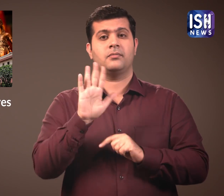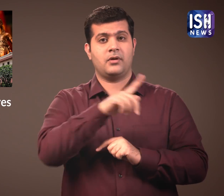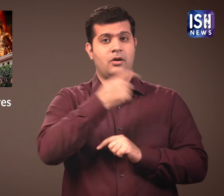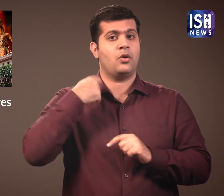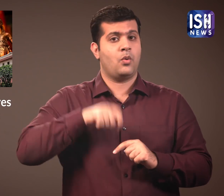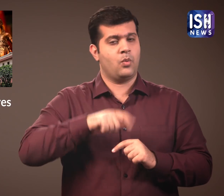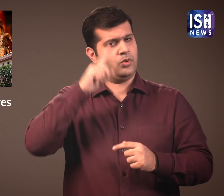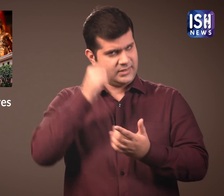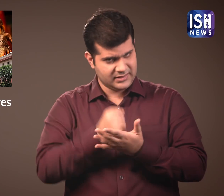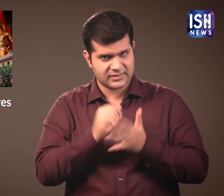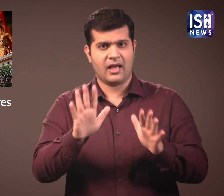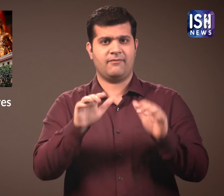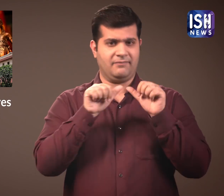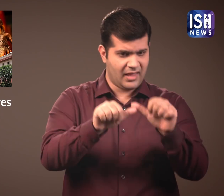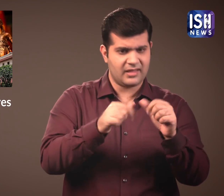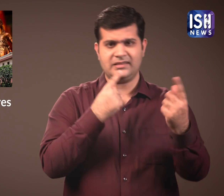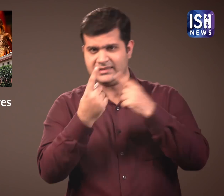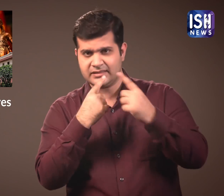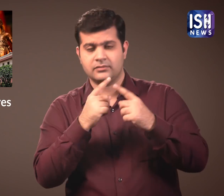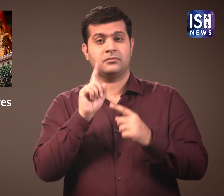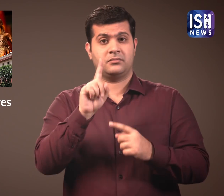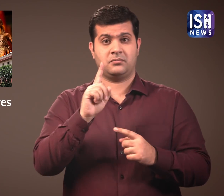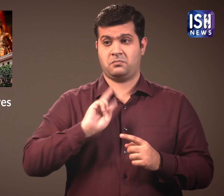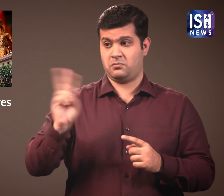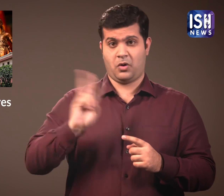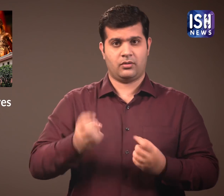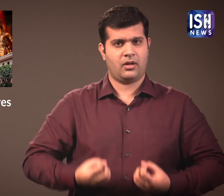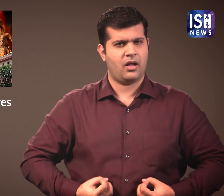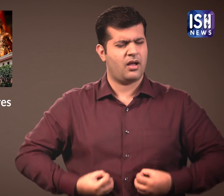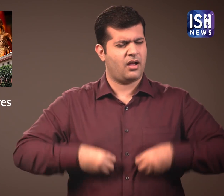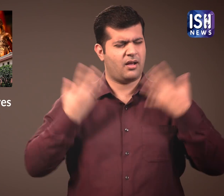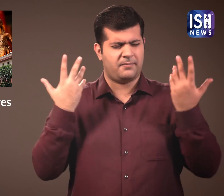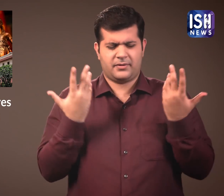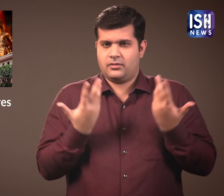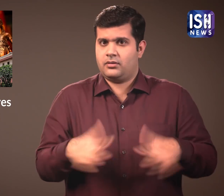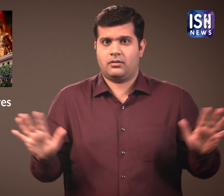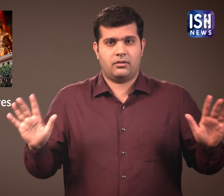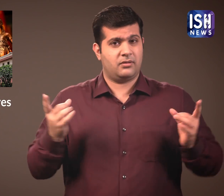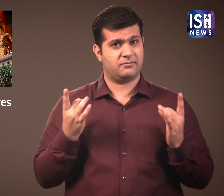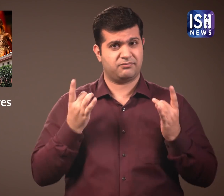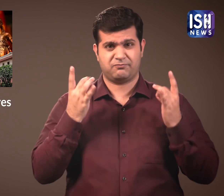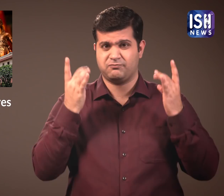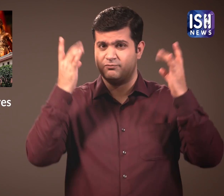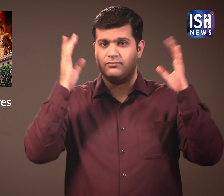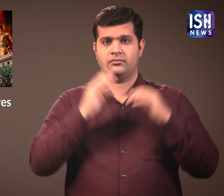Even though courts gave a decision, they were never happy with the decision.